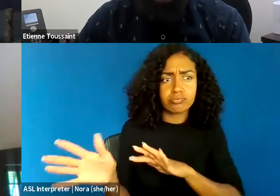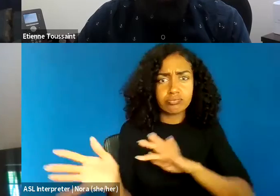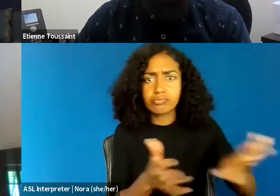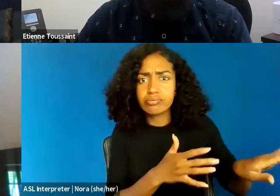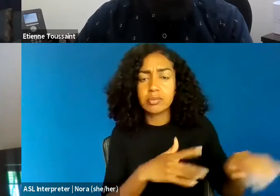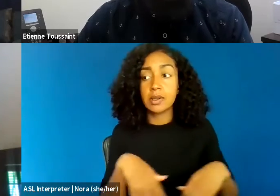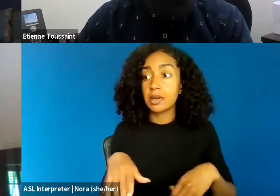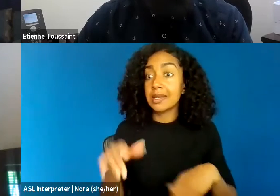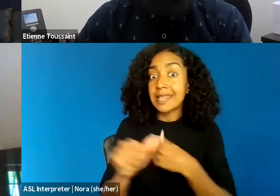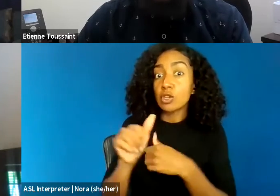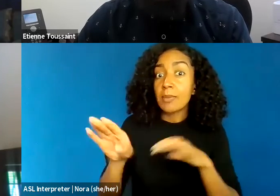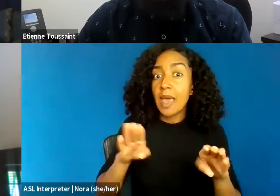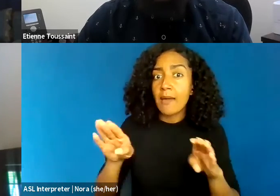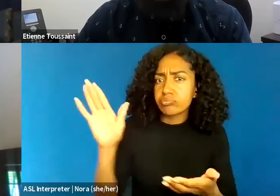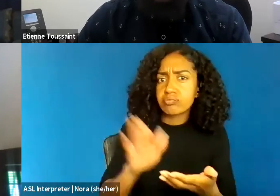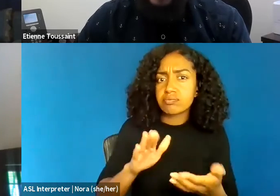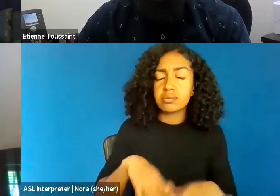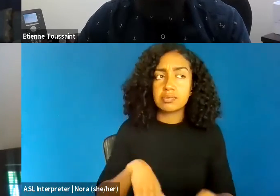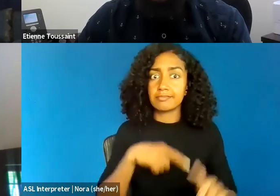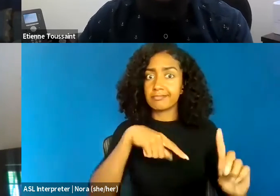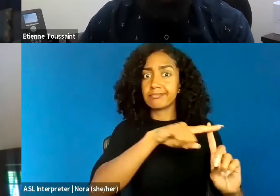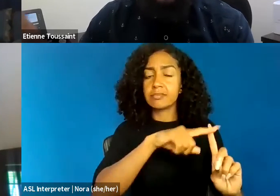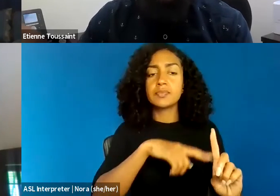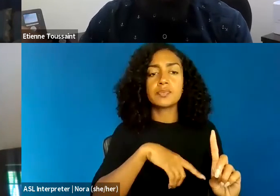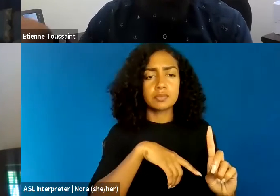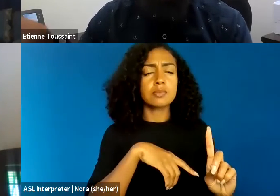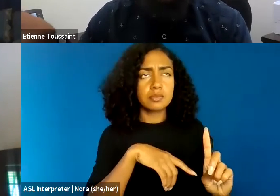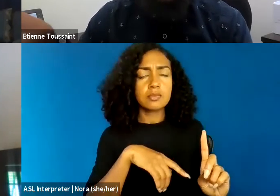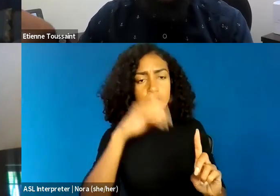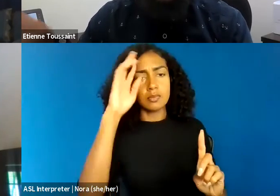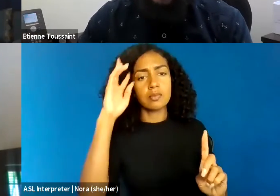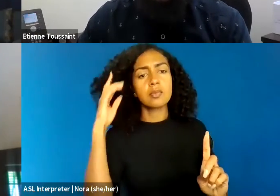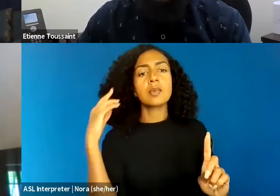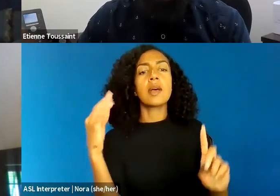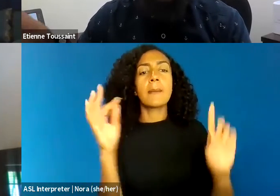And to begin to disentangle how some of those dimensions